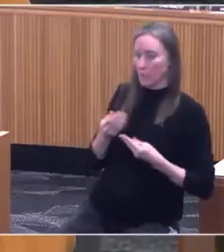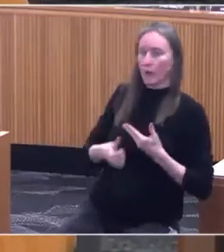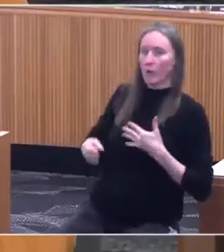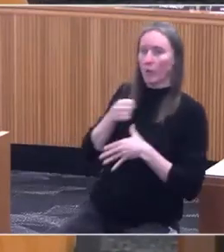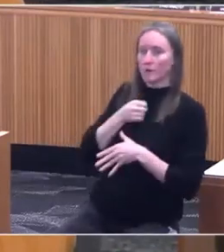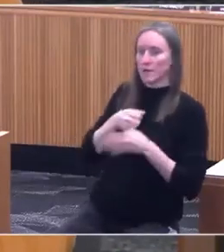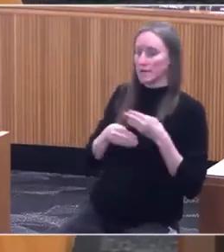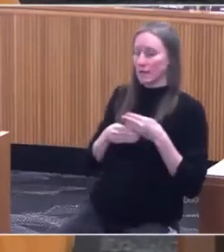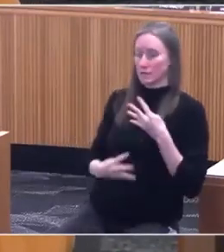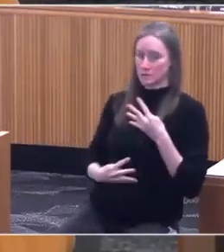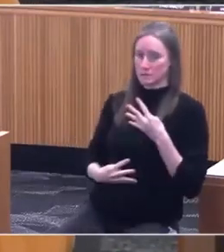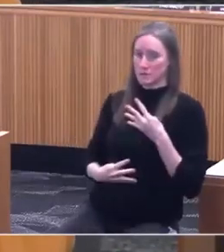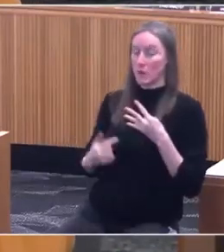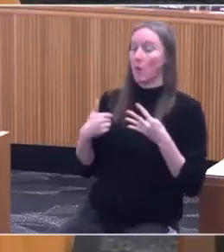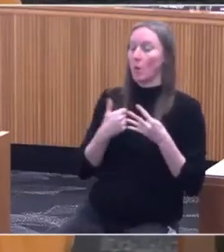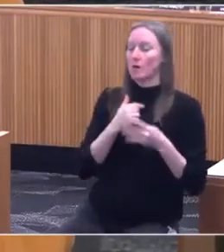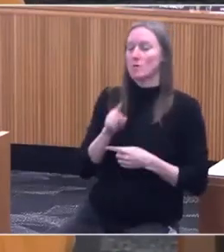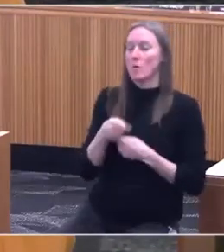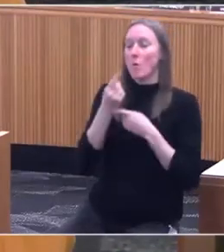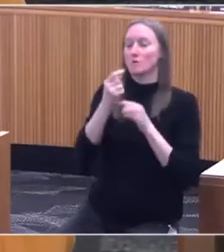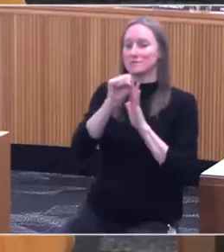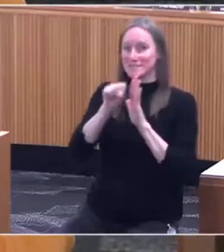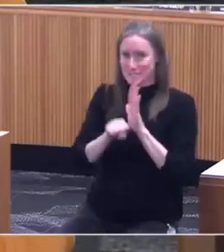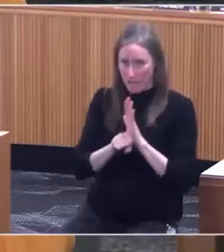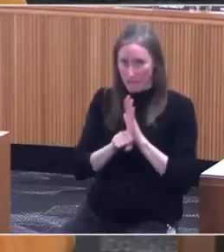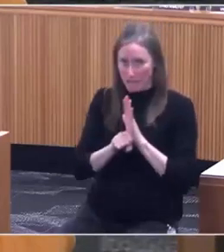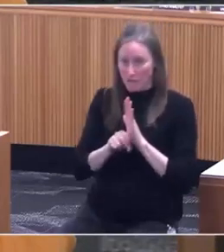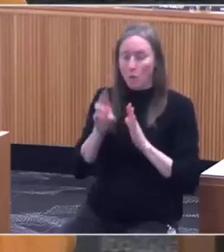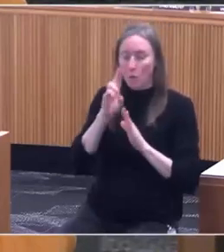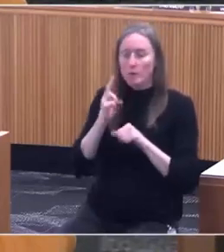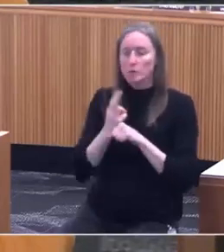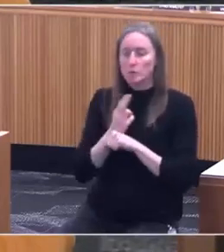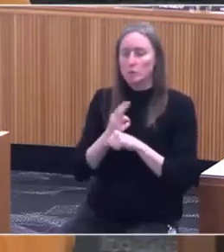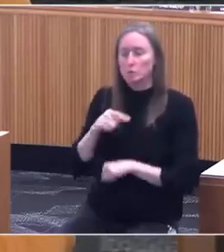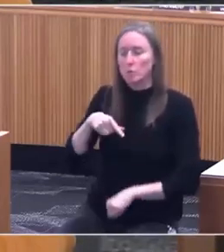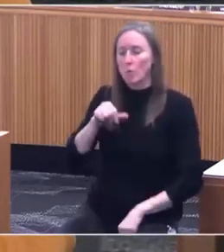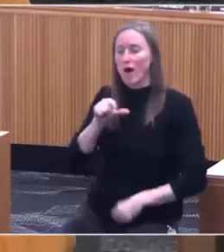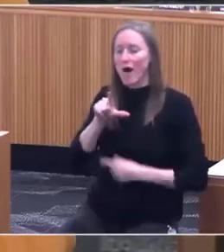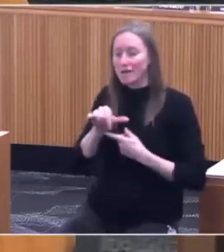in creating that prioritized list, so we kind of have a unique relationship with this measure.